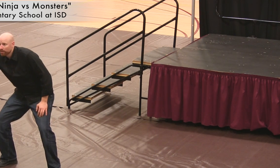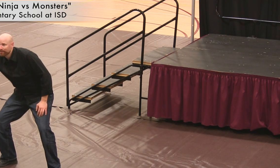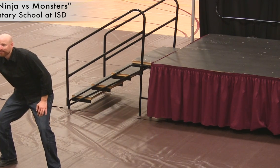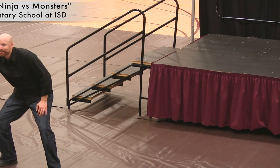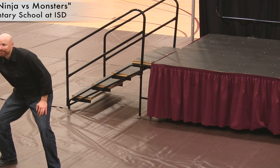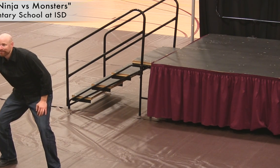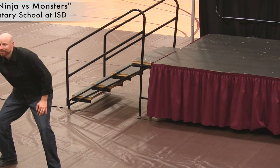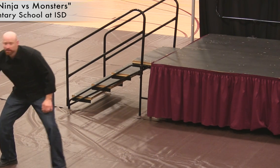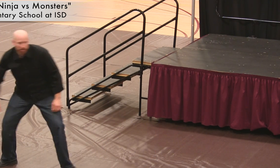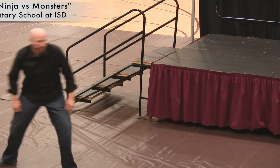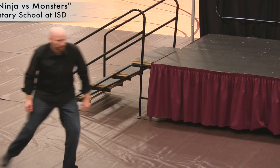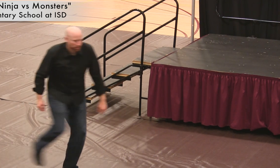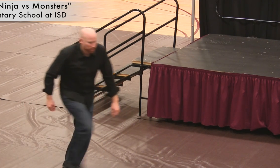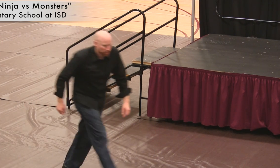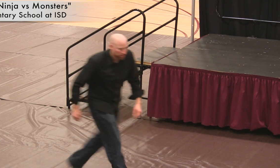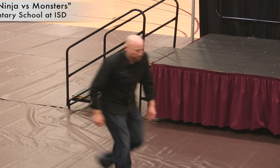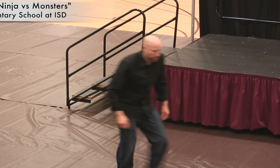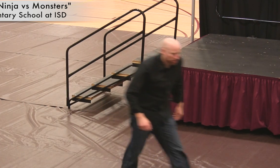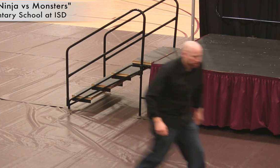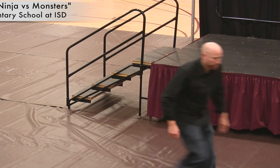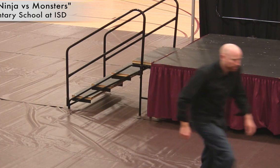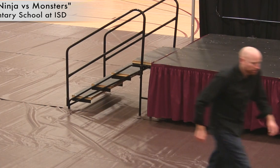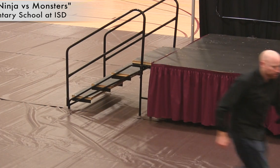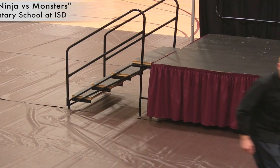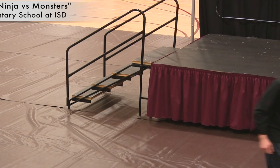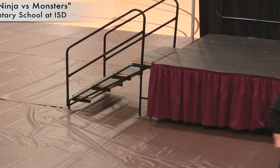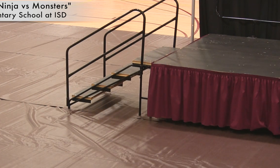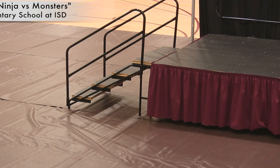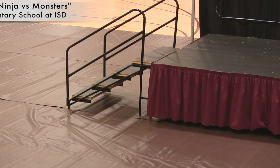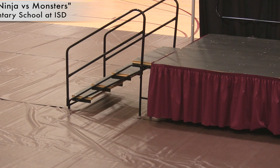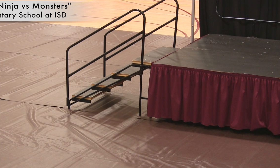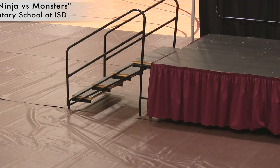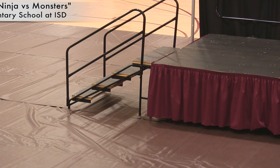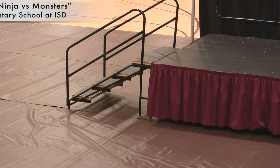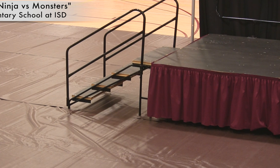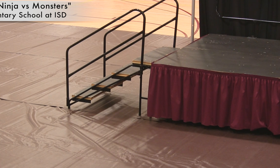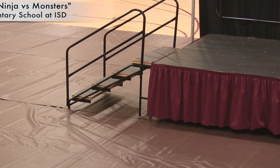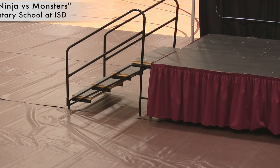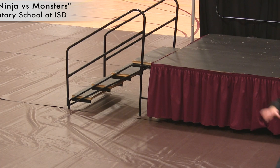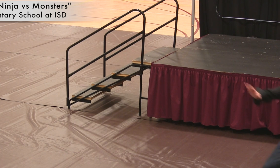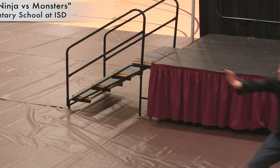THIS tiger is from here [walks 20 feet away] to here!